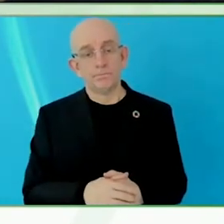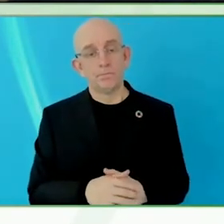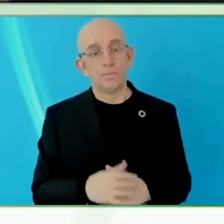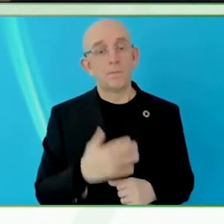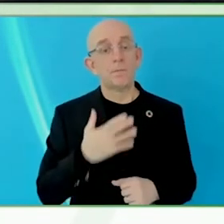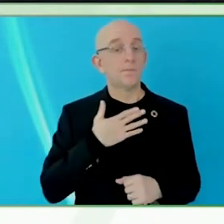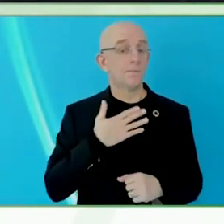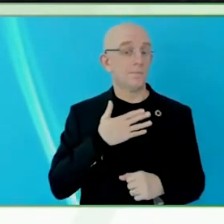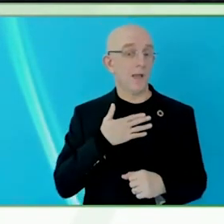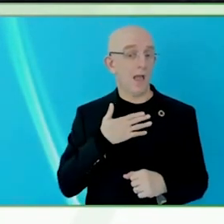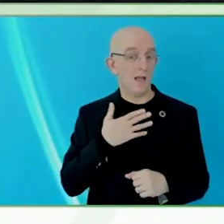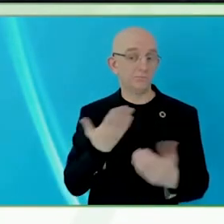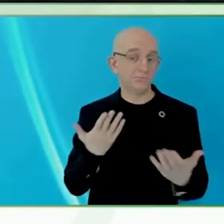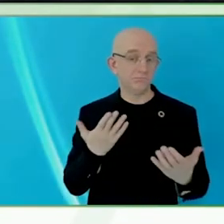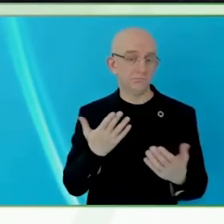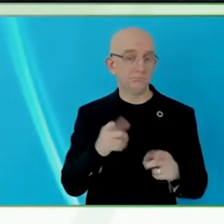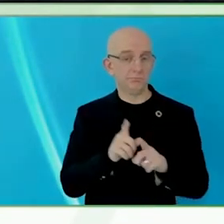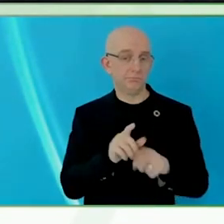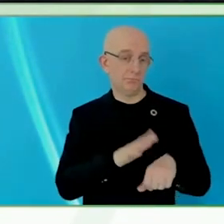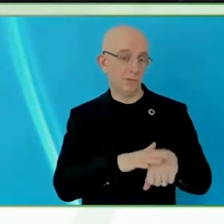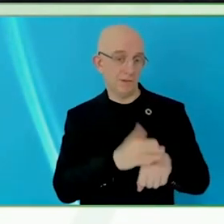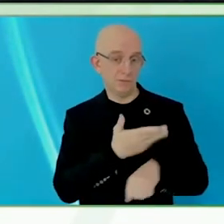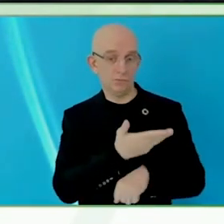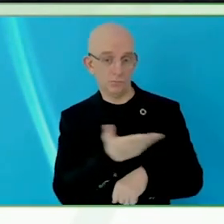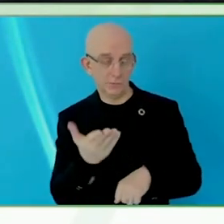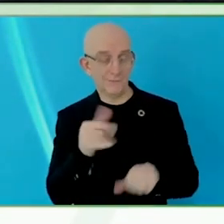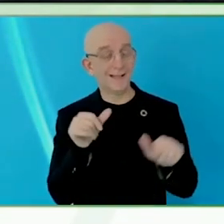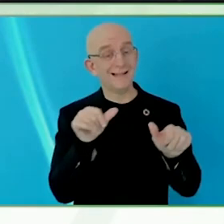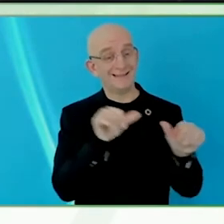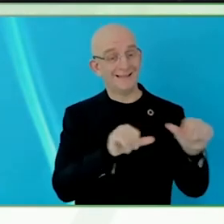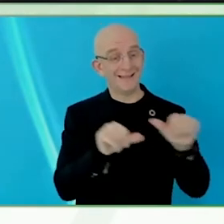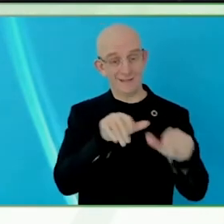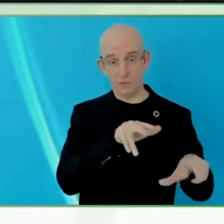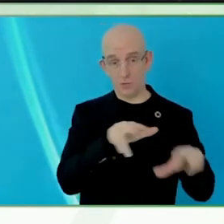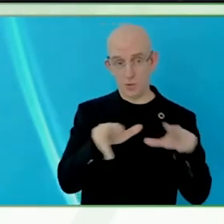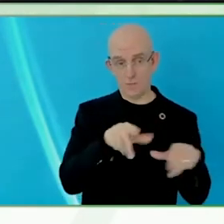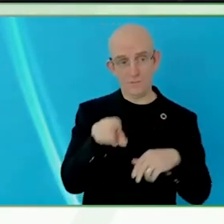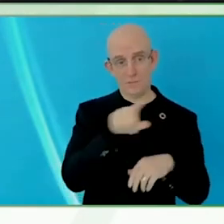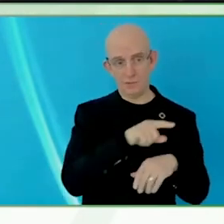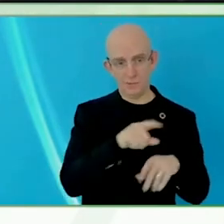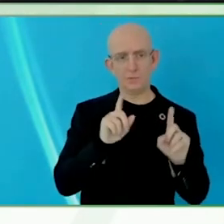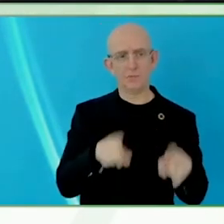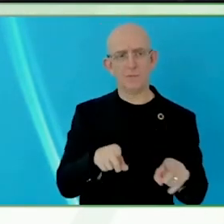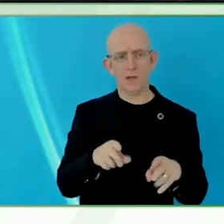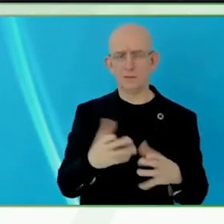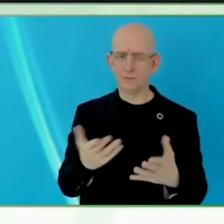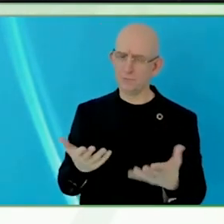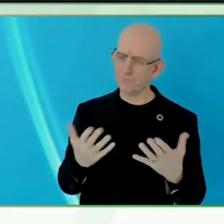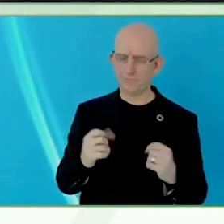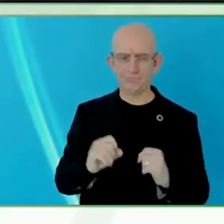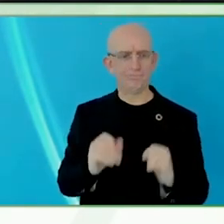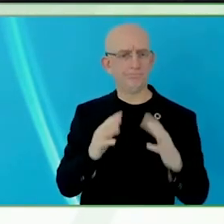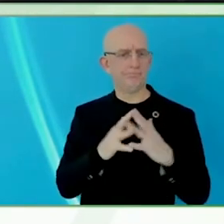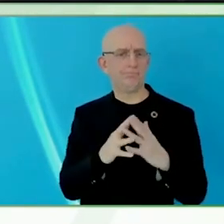An environment that brings forth the limitless possibilities of each person, of each individual.